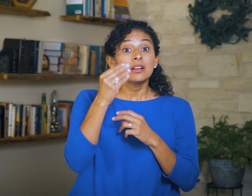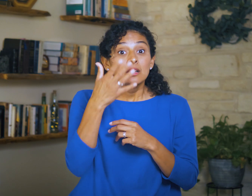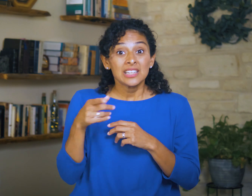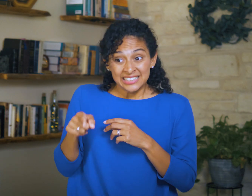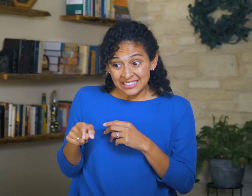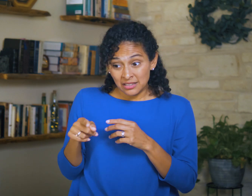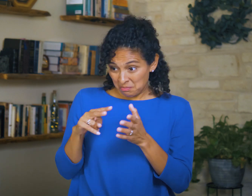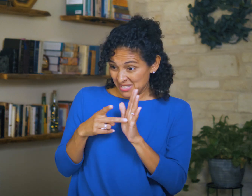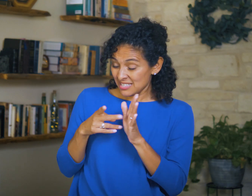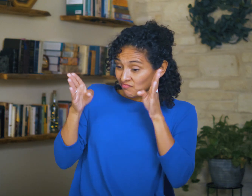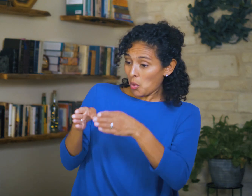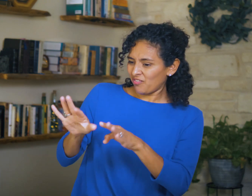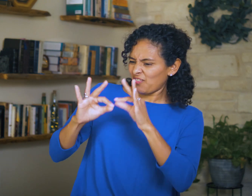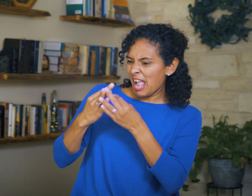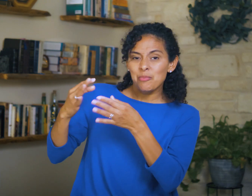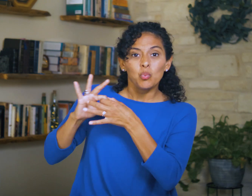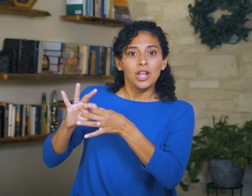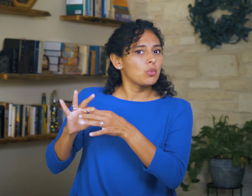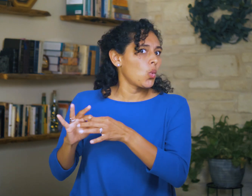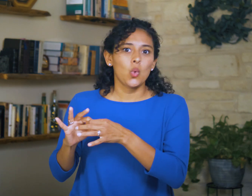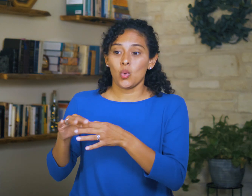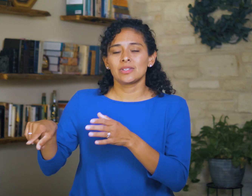And of course, this is about far more than just their family—